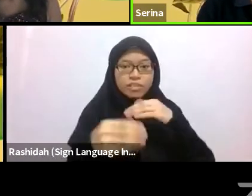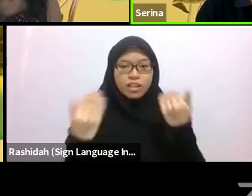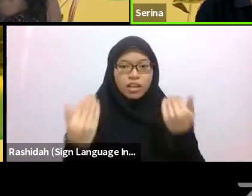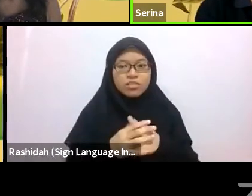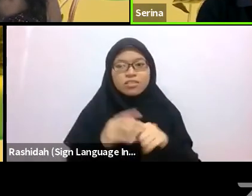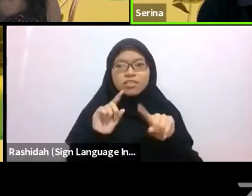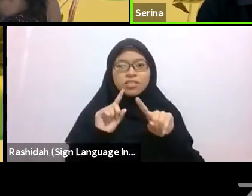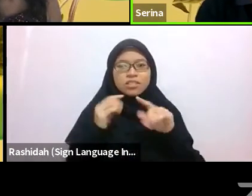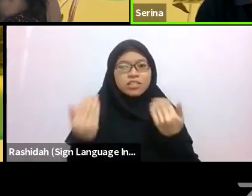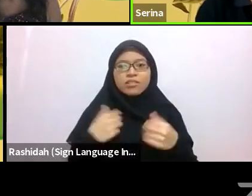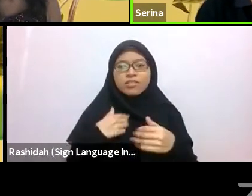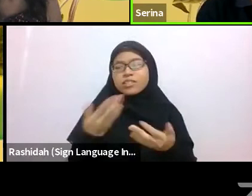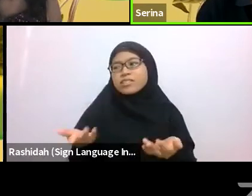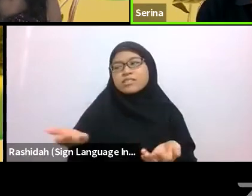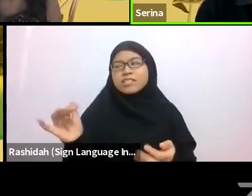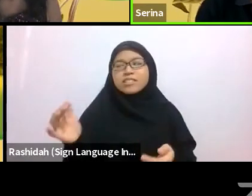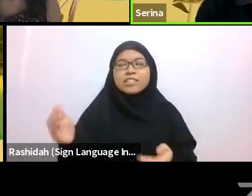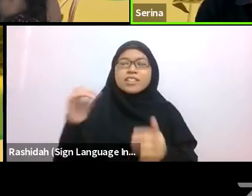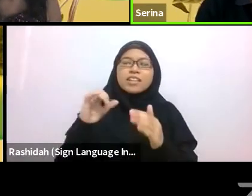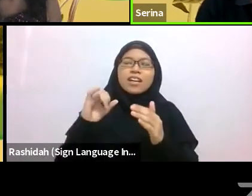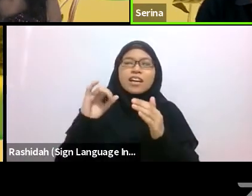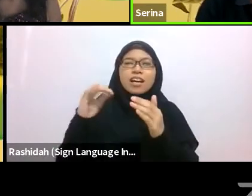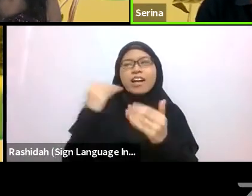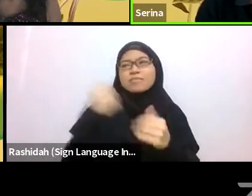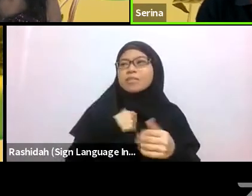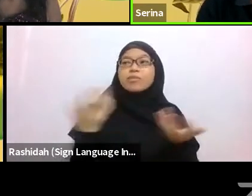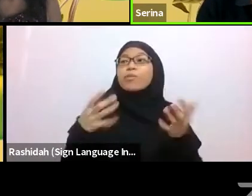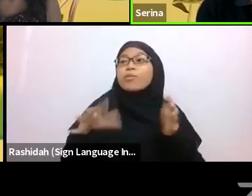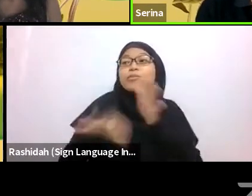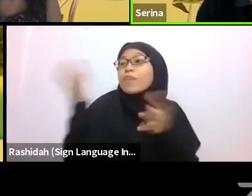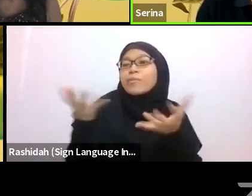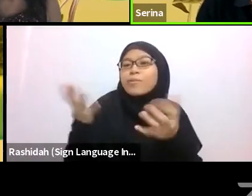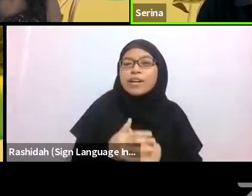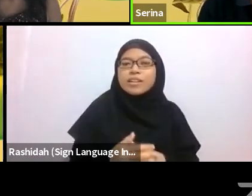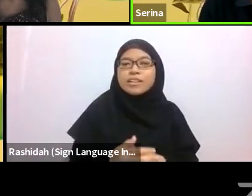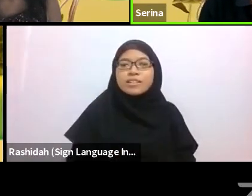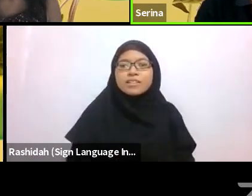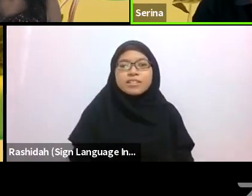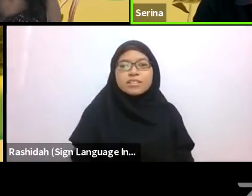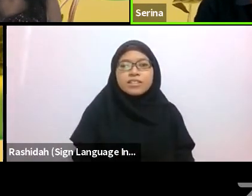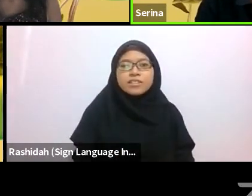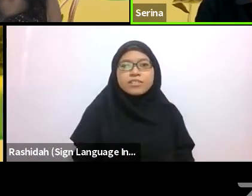My nagging has made them a little more careful about the rubbish they almost automatically toss into the water.